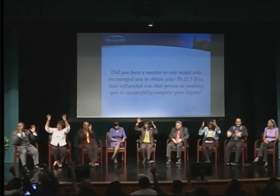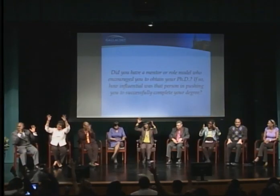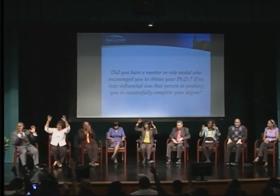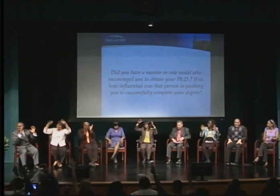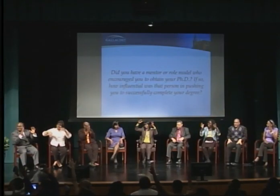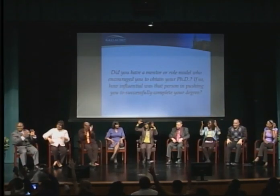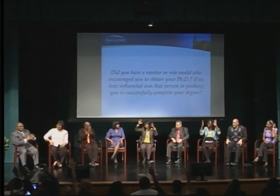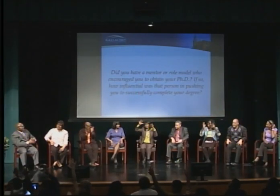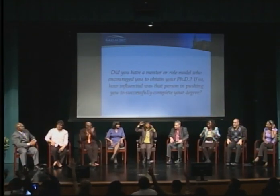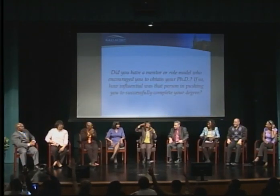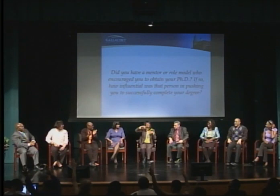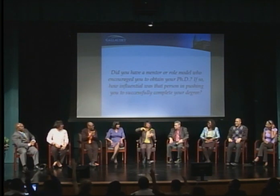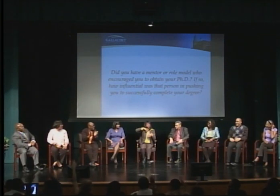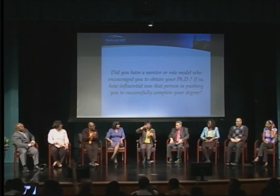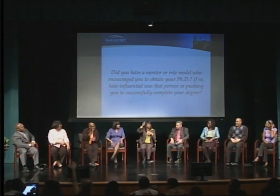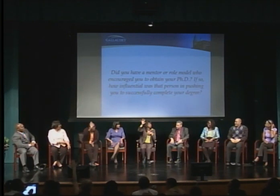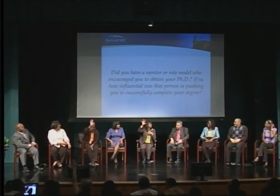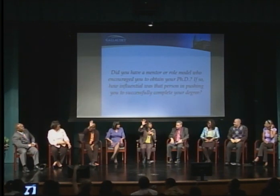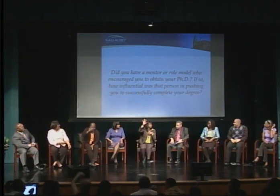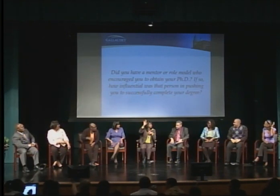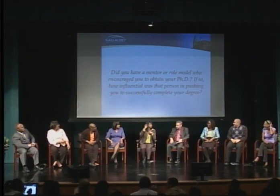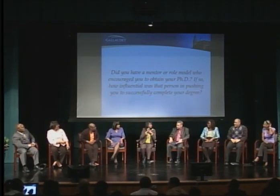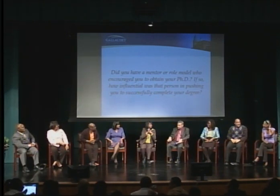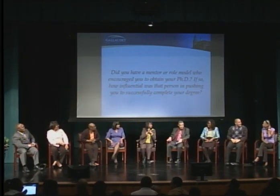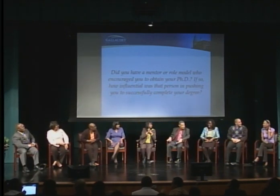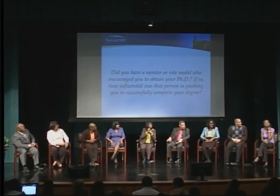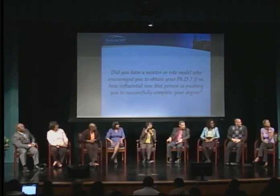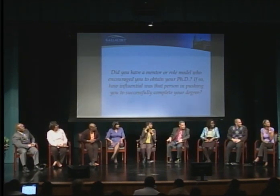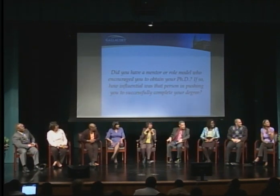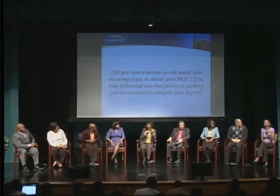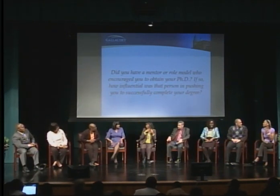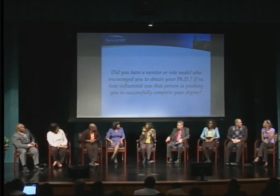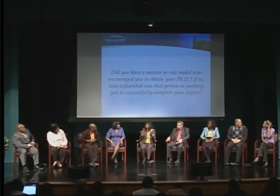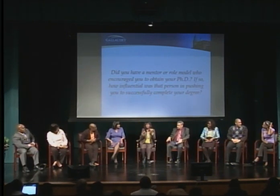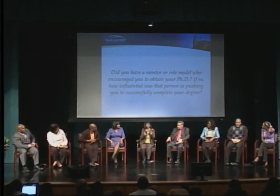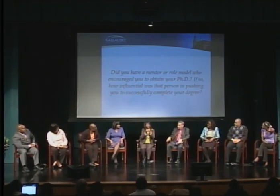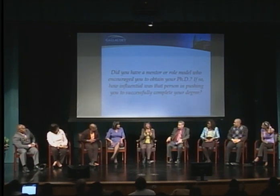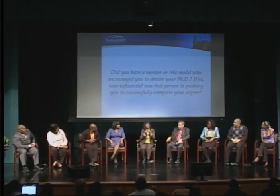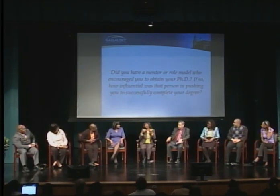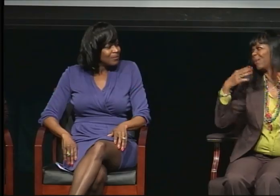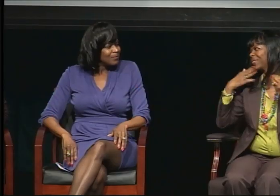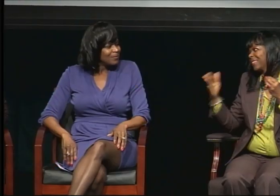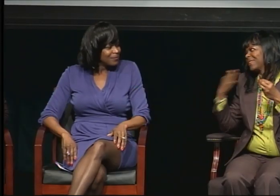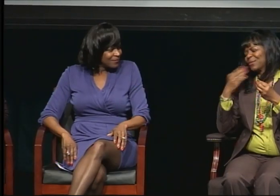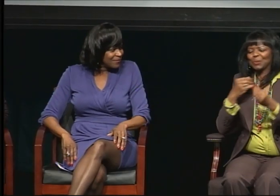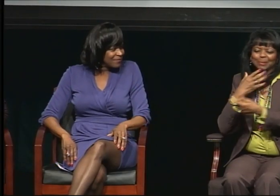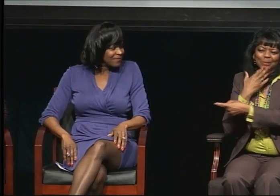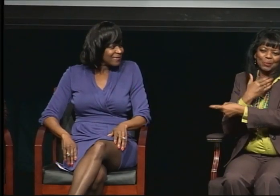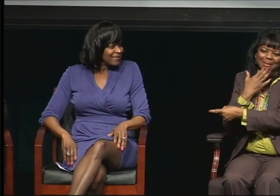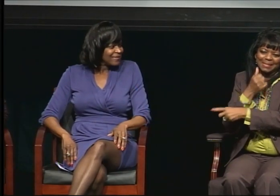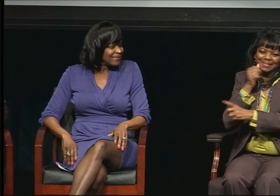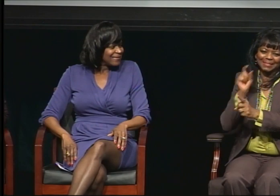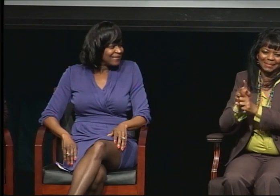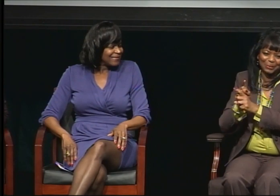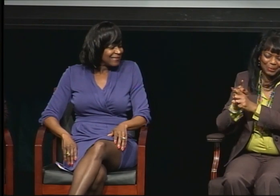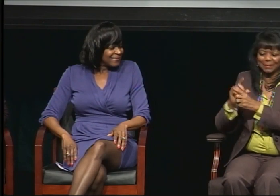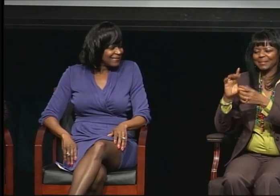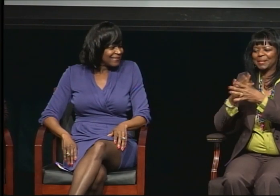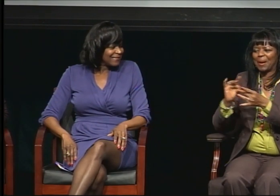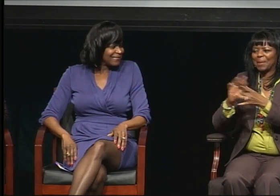I would like to thank my sweet sister for her comments. And it's true. I was a bookworm. I still am a bookworm. I still love books.